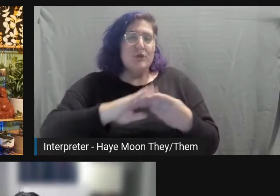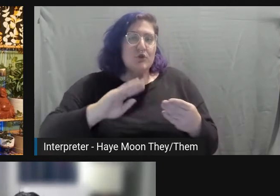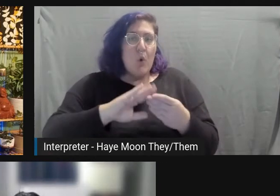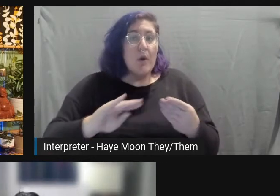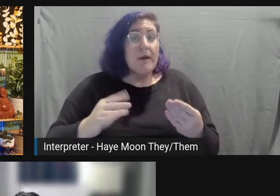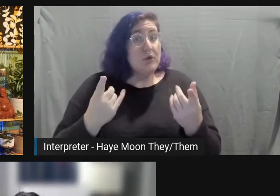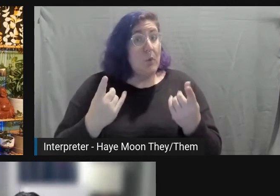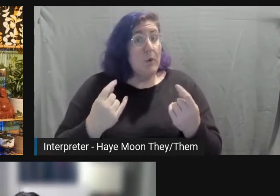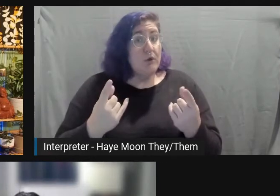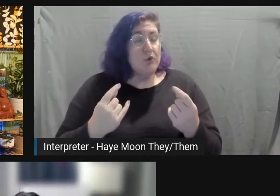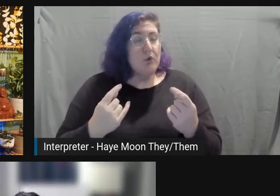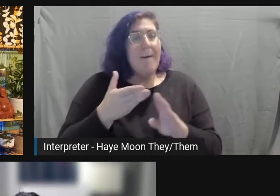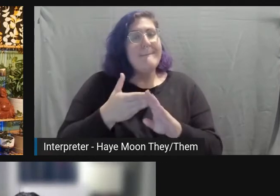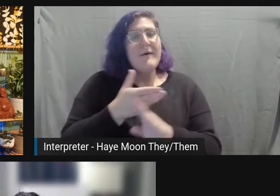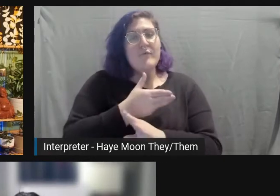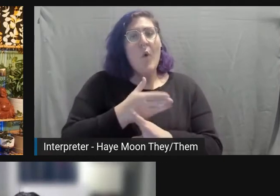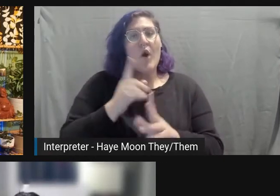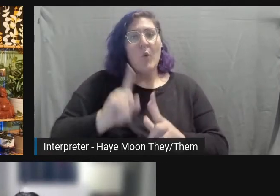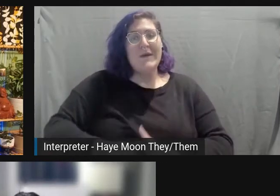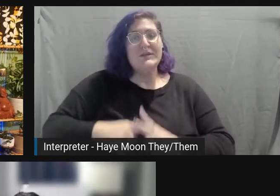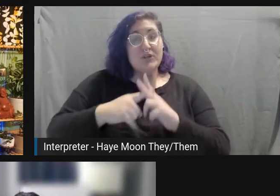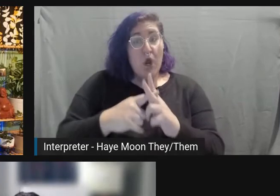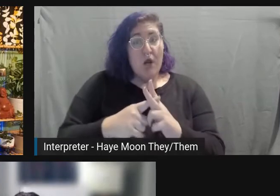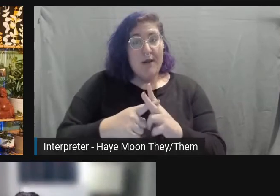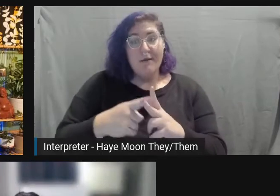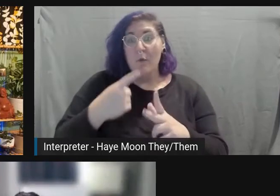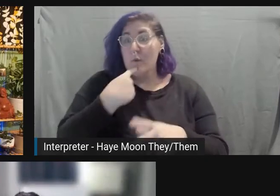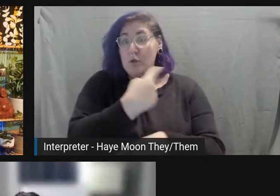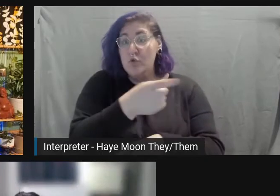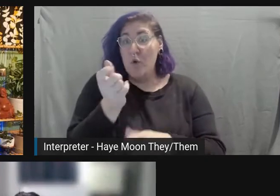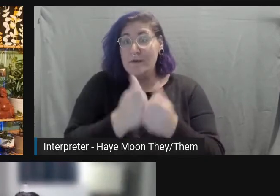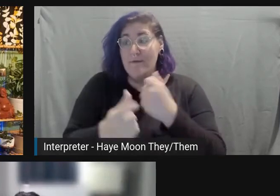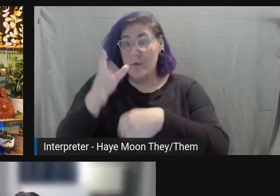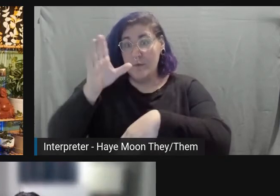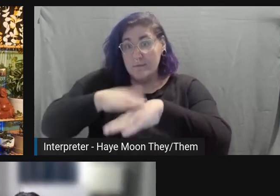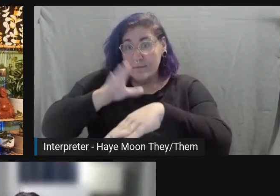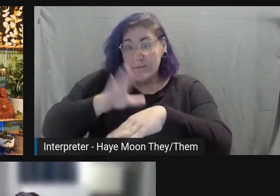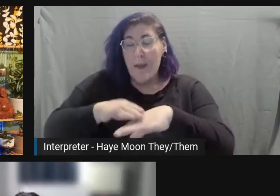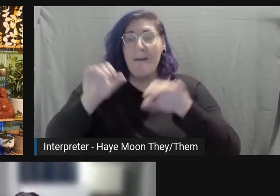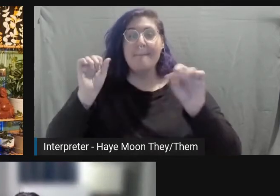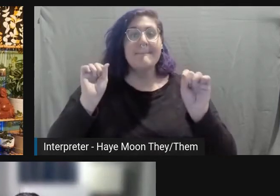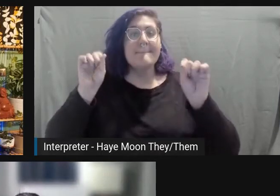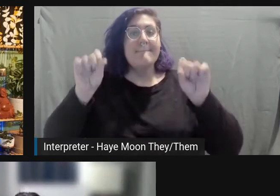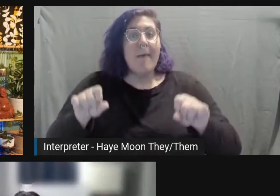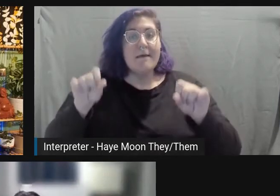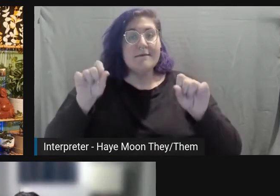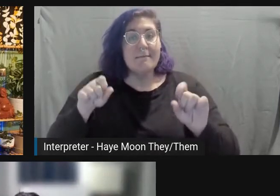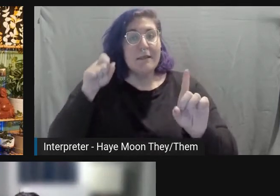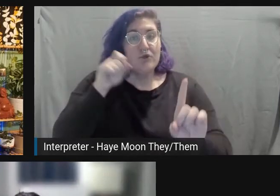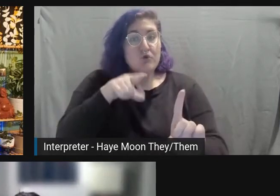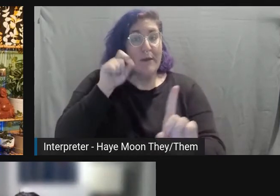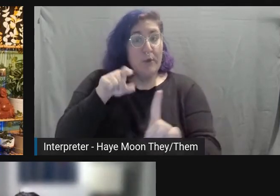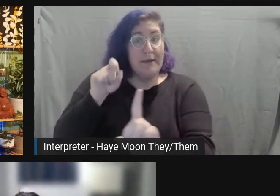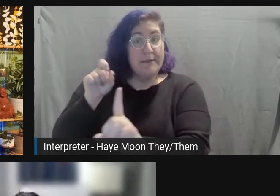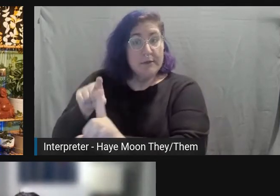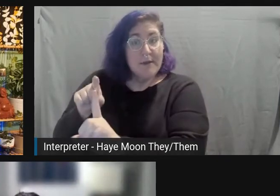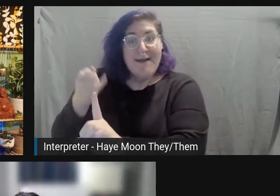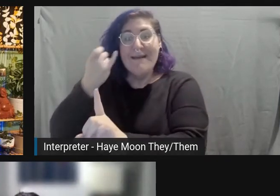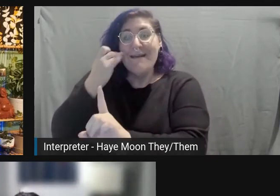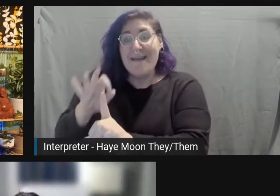about it, we told everyone there, we said, "This could be potentially triggering, due to violence.